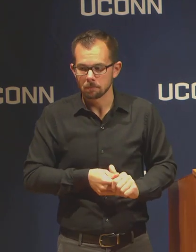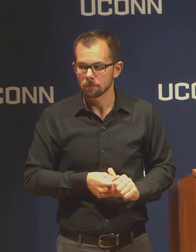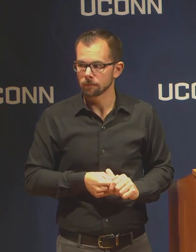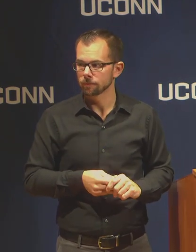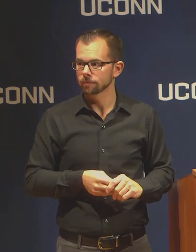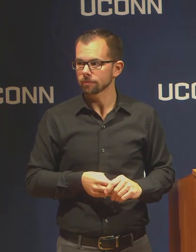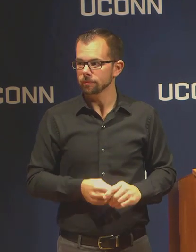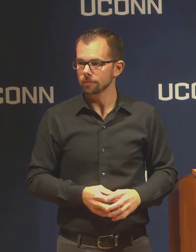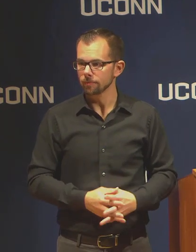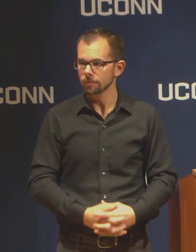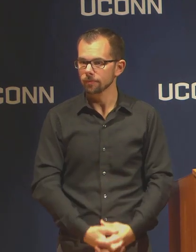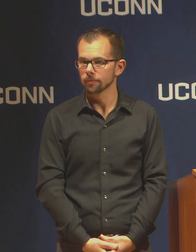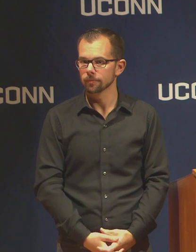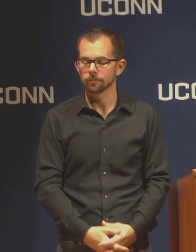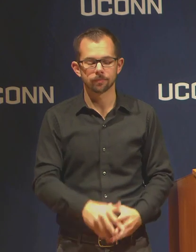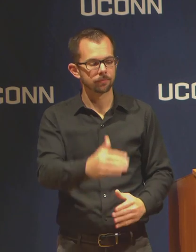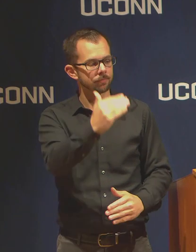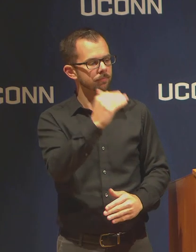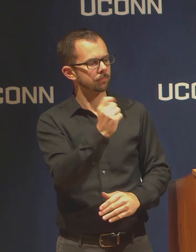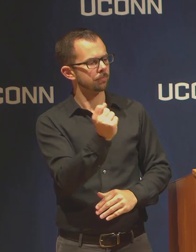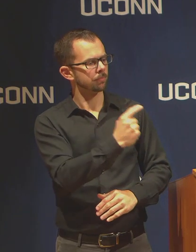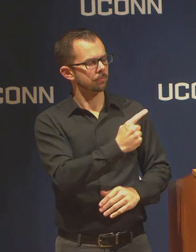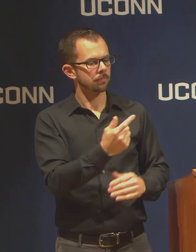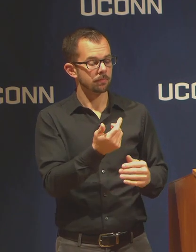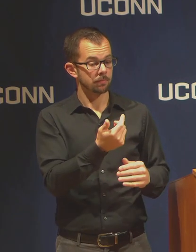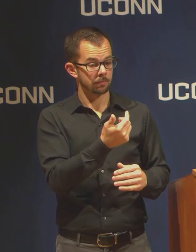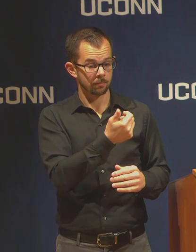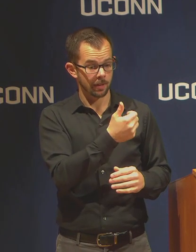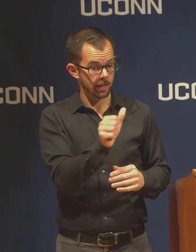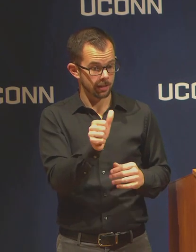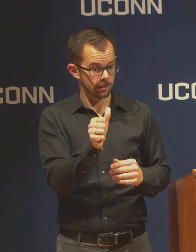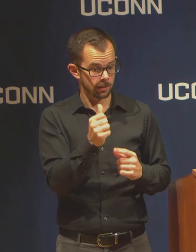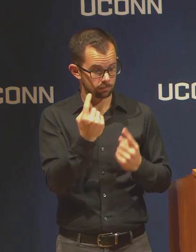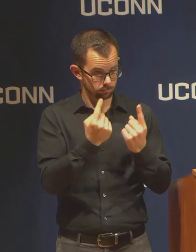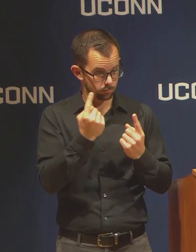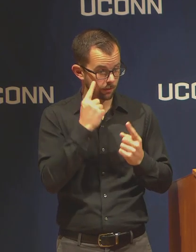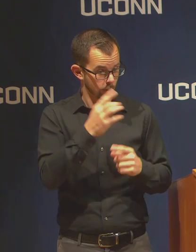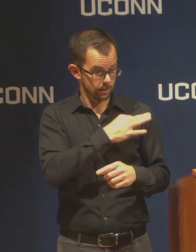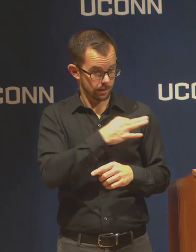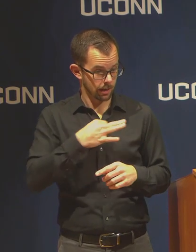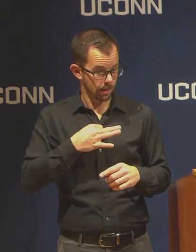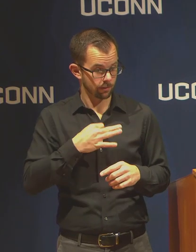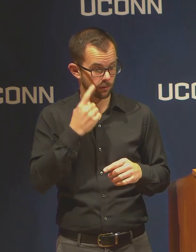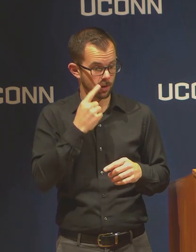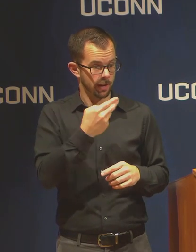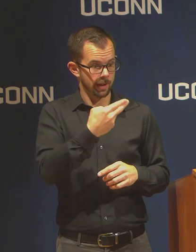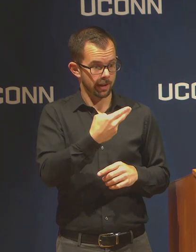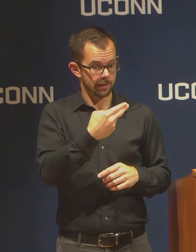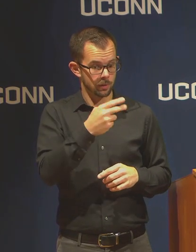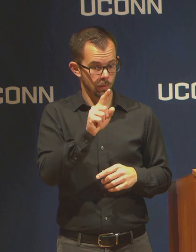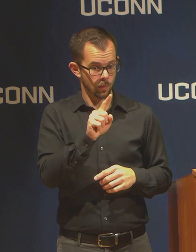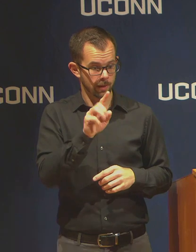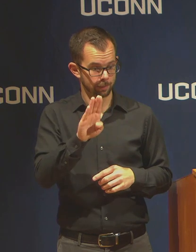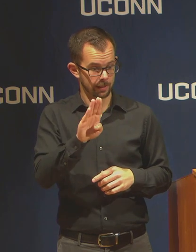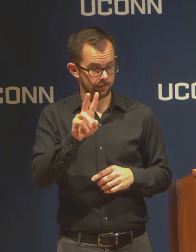Are there any implications for staff on an H1B Visa at this time?